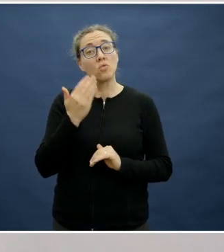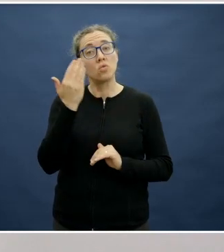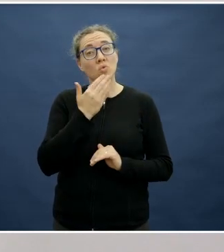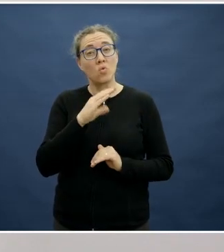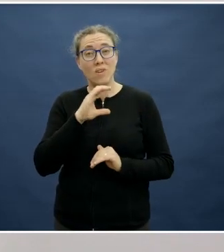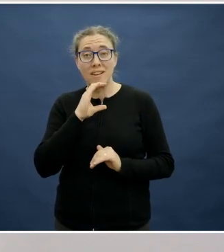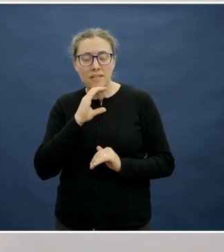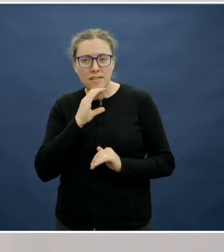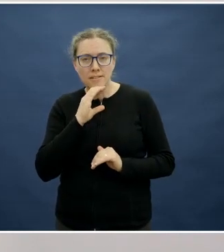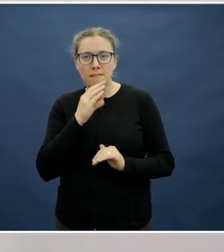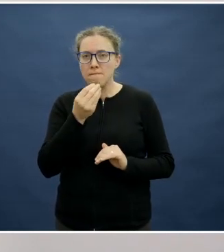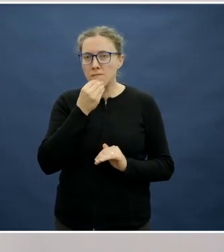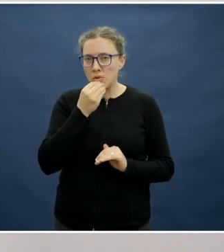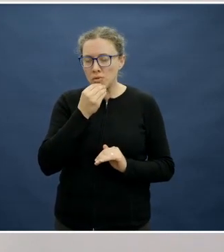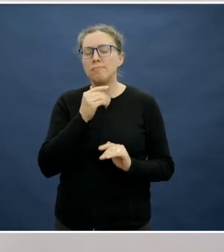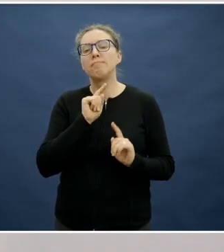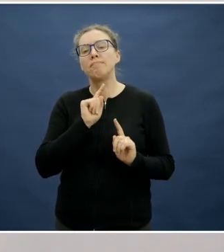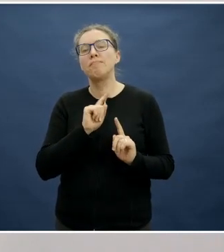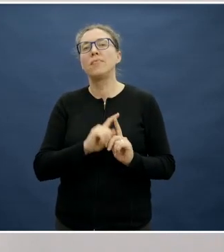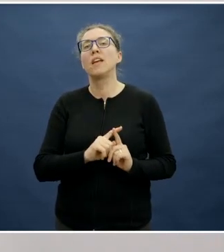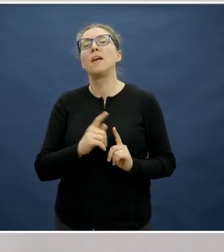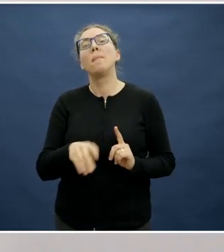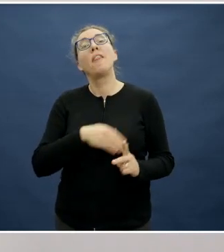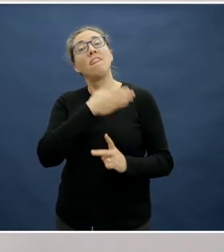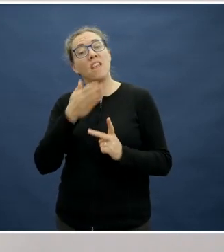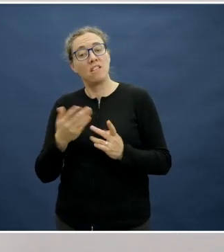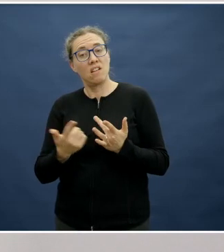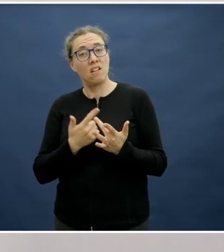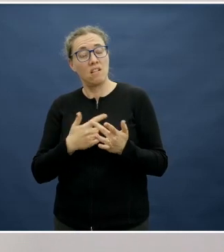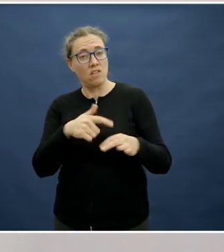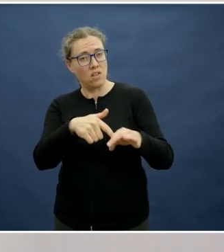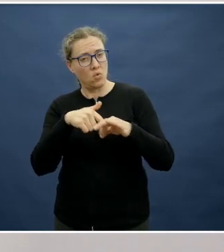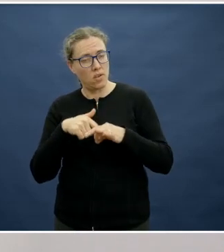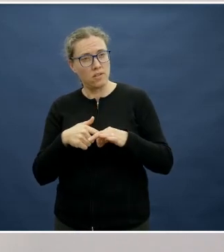food, but that's followed by Astrid, who says this is a really interesting talk; did your